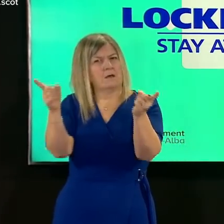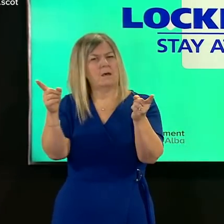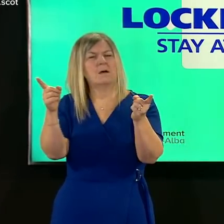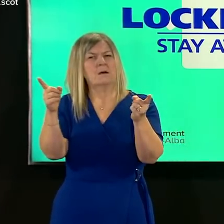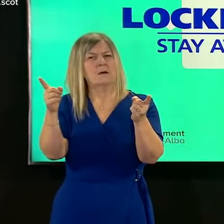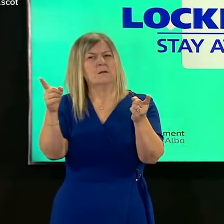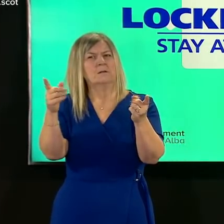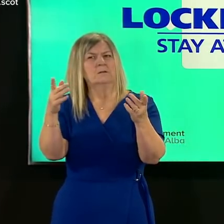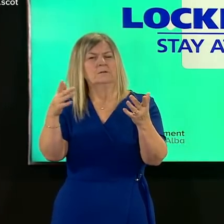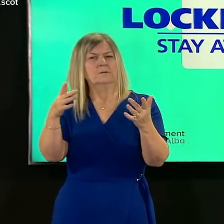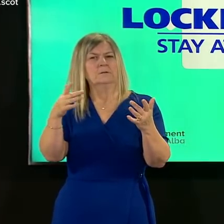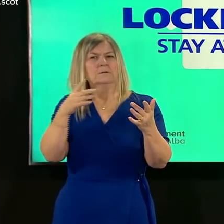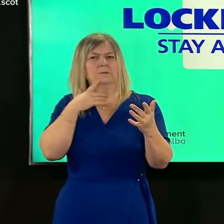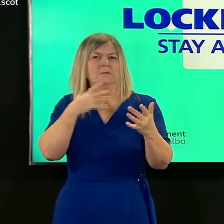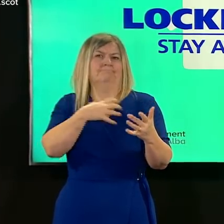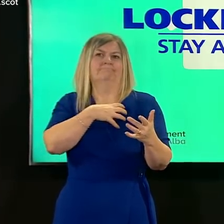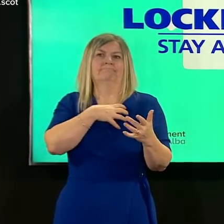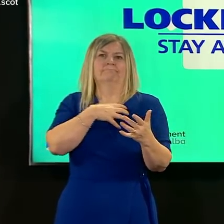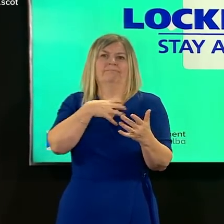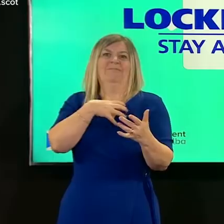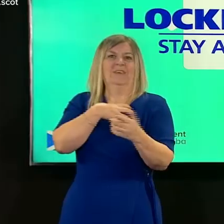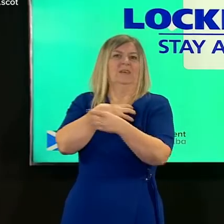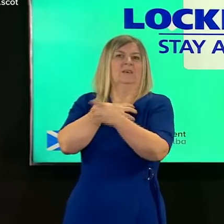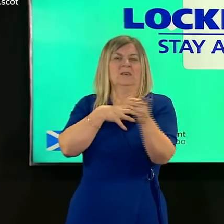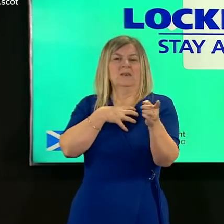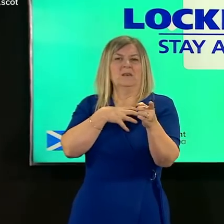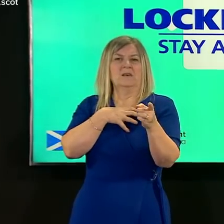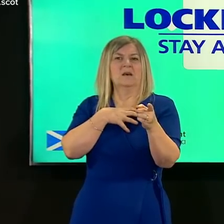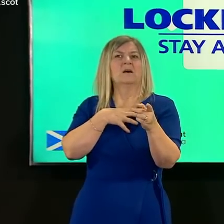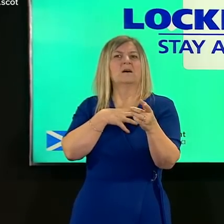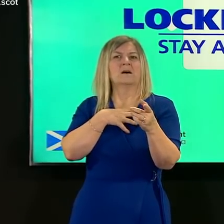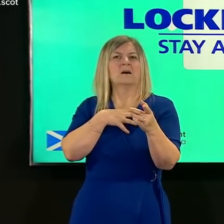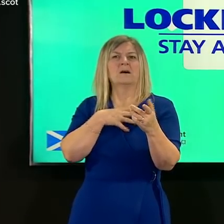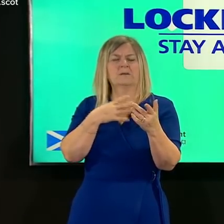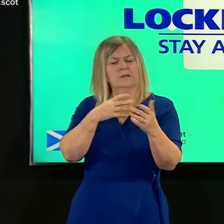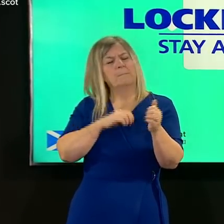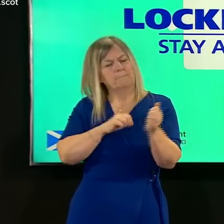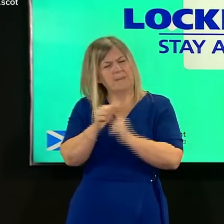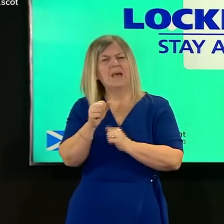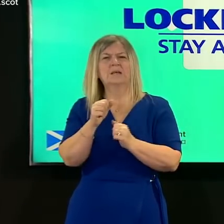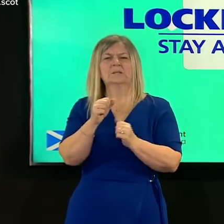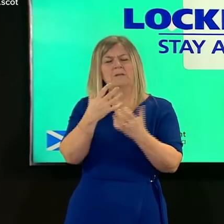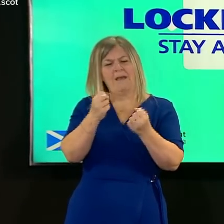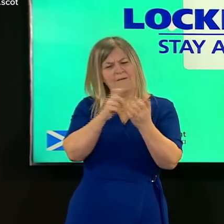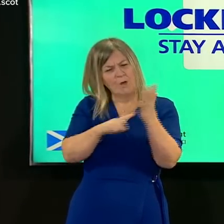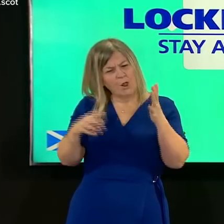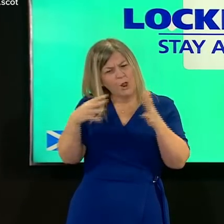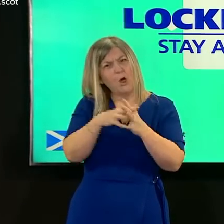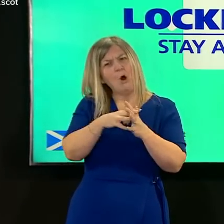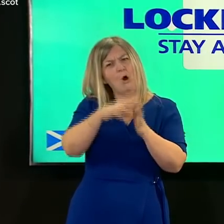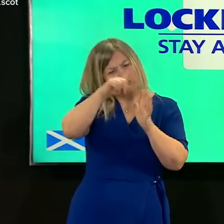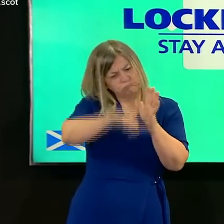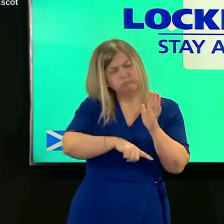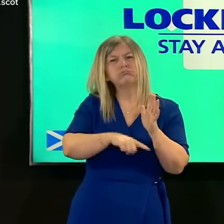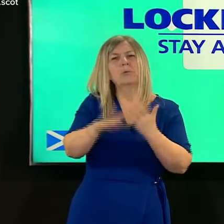if if you just passed a law that would make it happen it doesn't in my view work quite like that